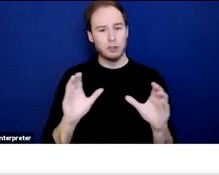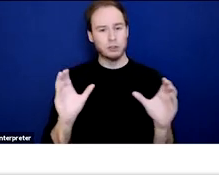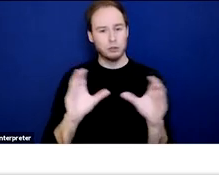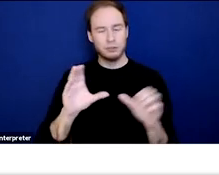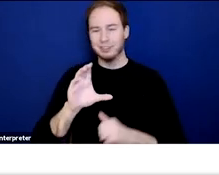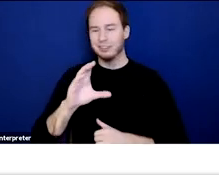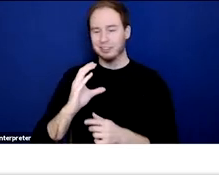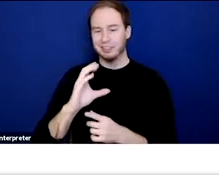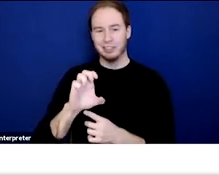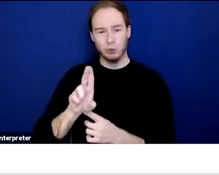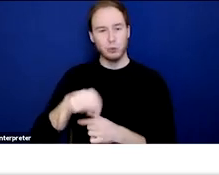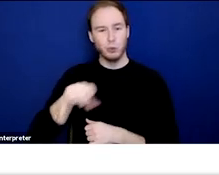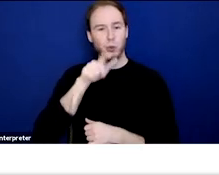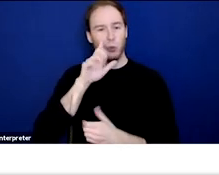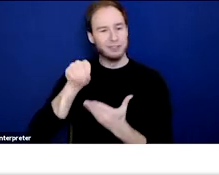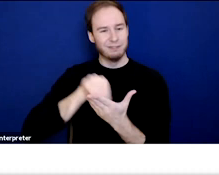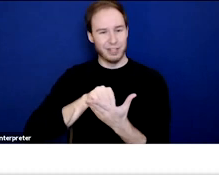for those completing the survey. Next slide.